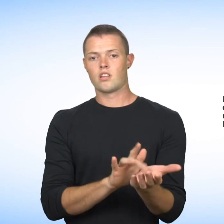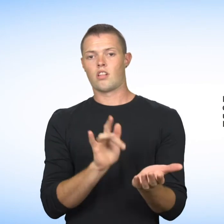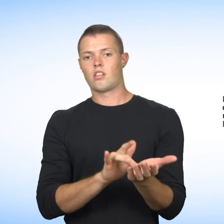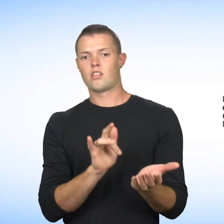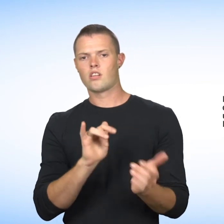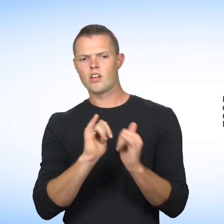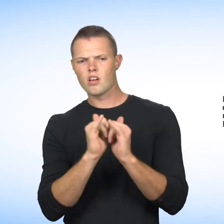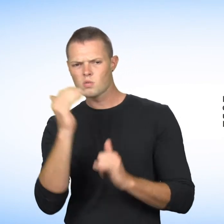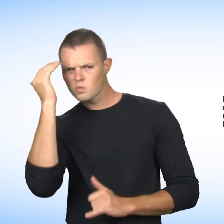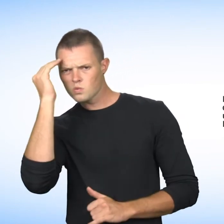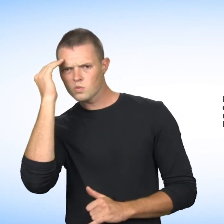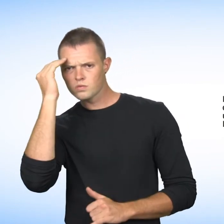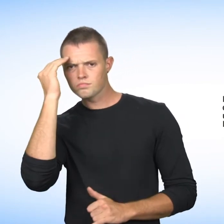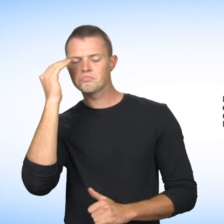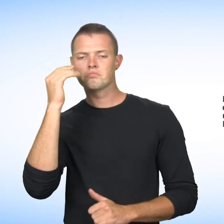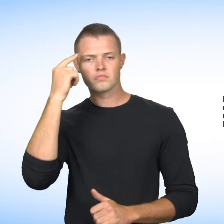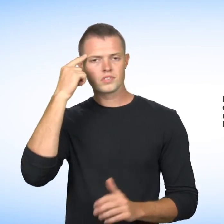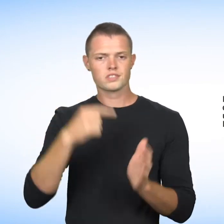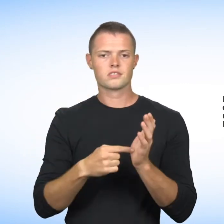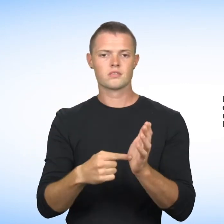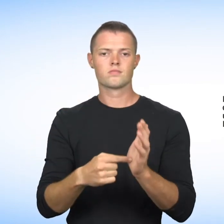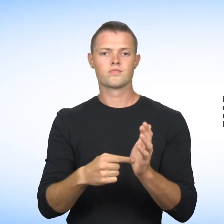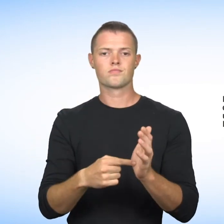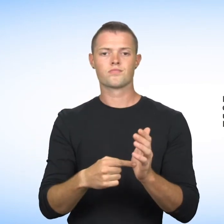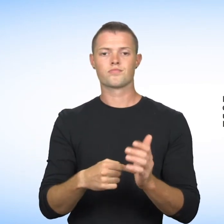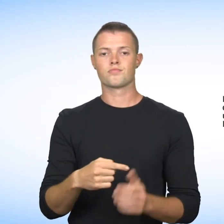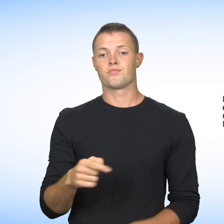How to identify exploitation?